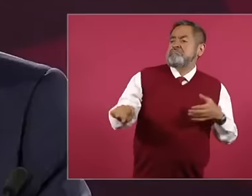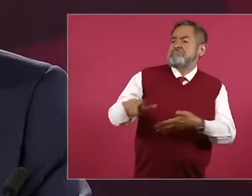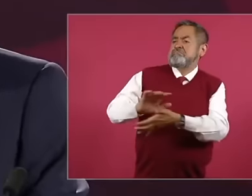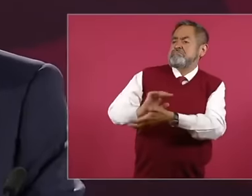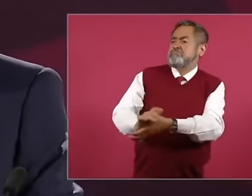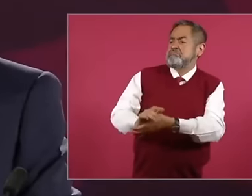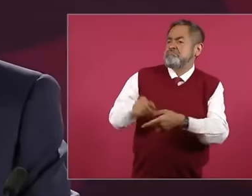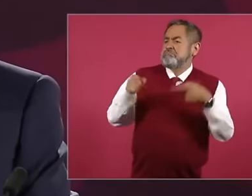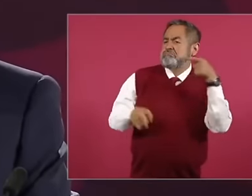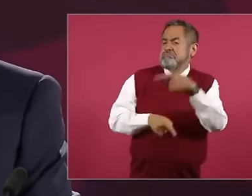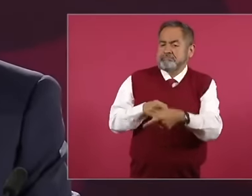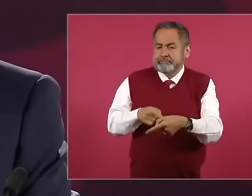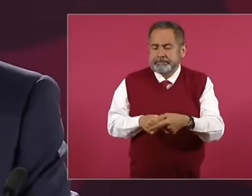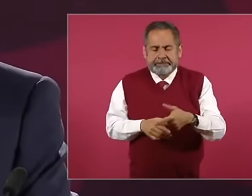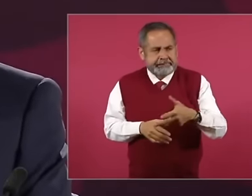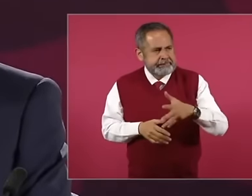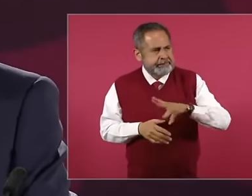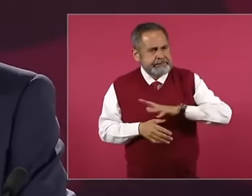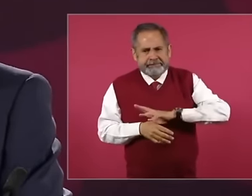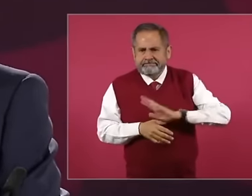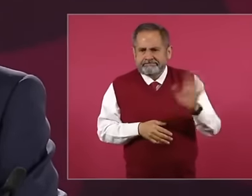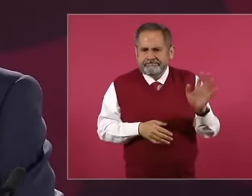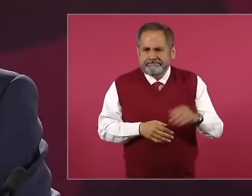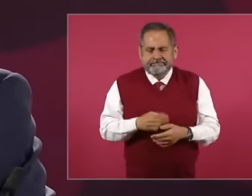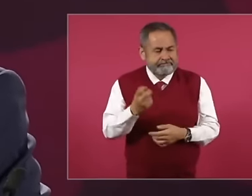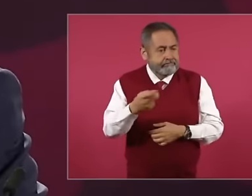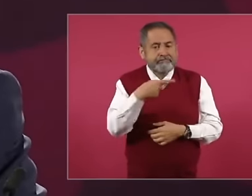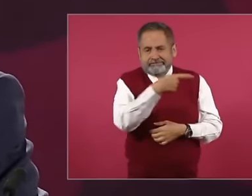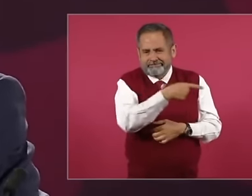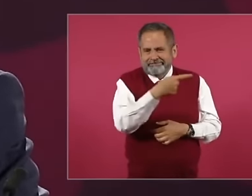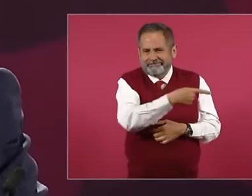for that reason. Those